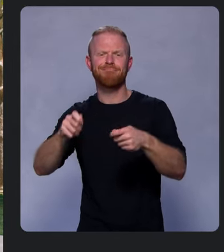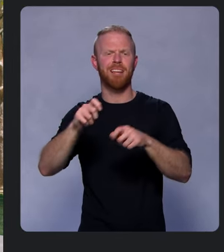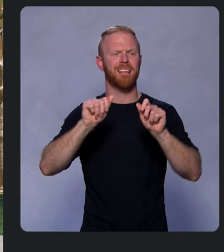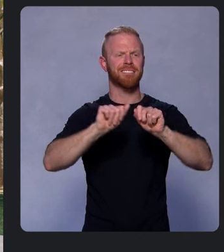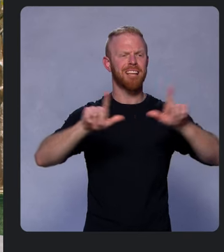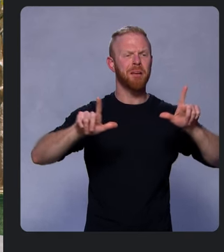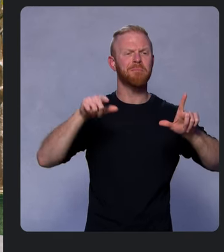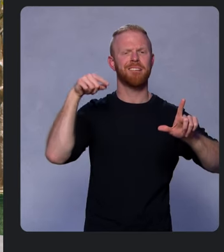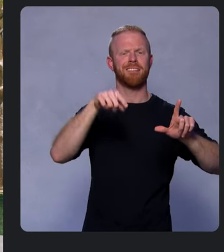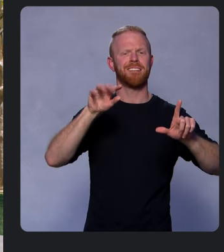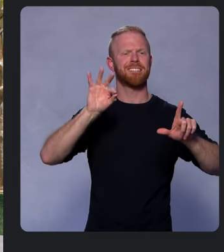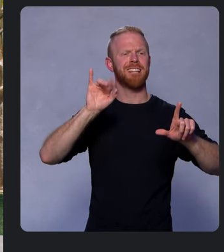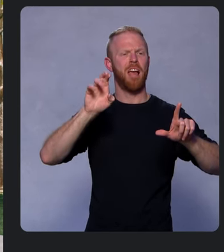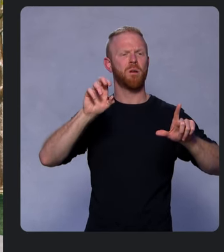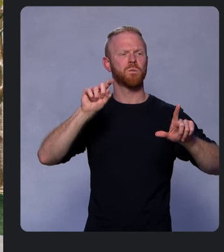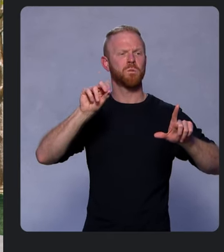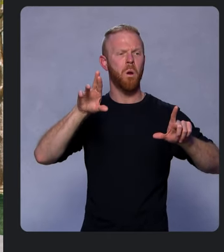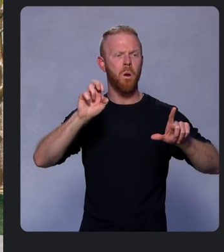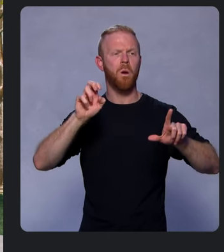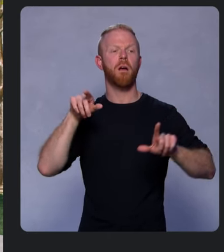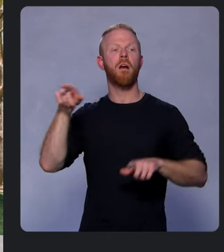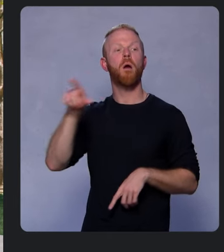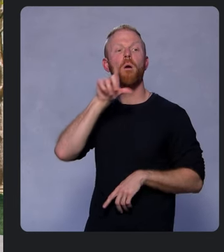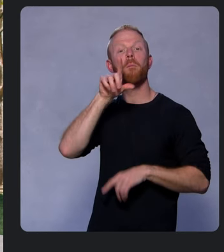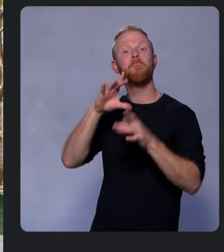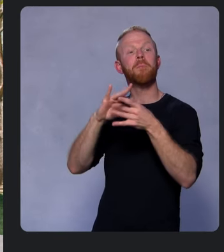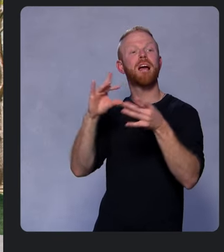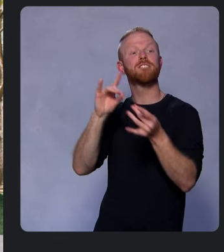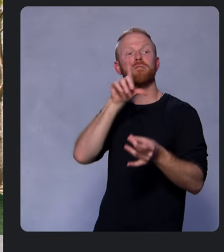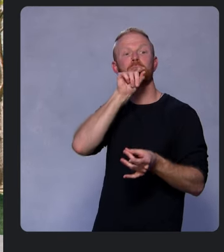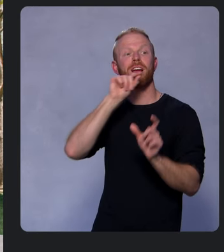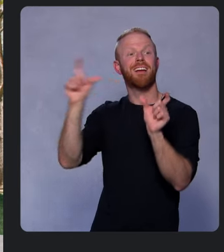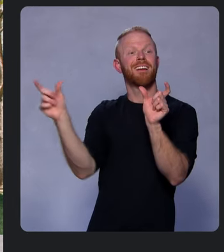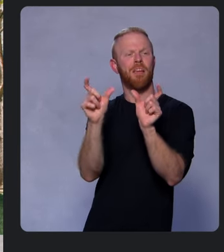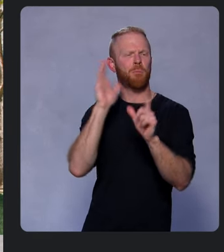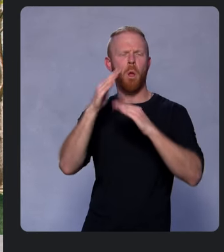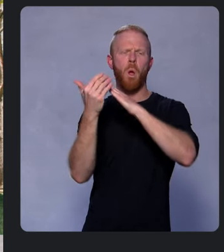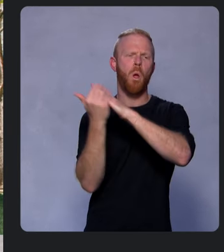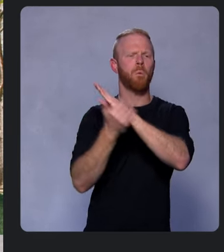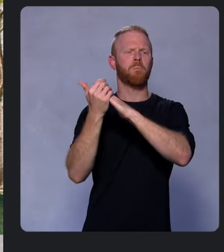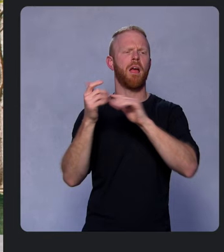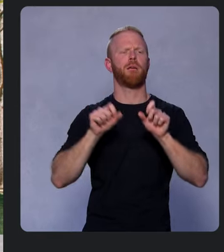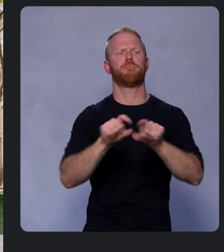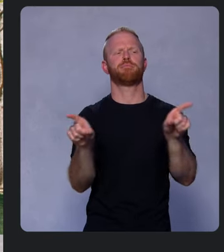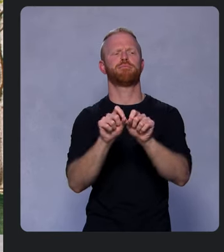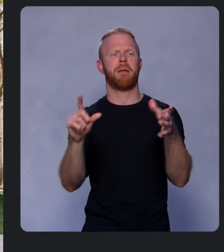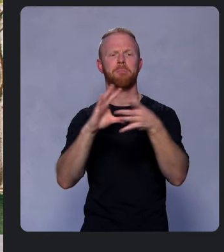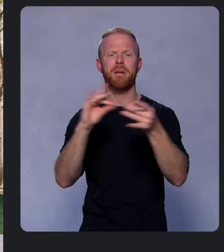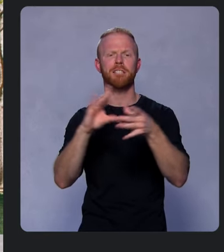the MessageBird extension will automatically send messages to your customers on channels like messaging apps or SMS.